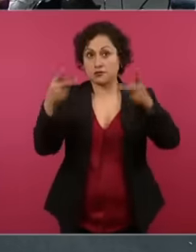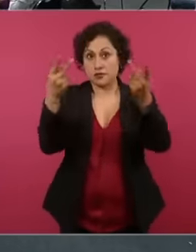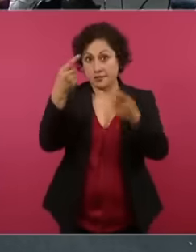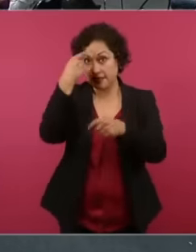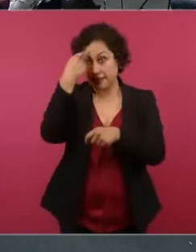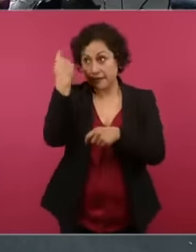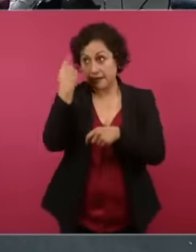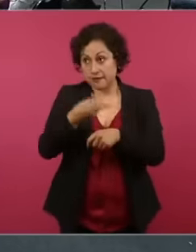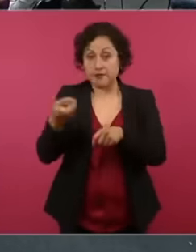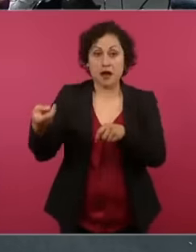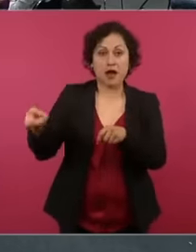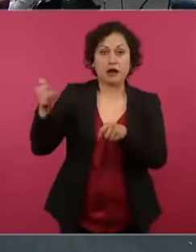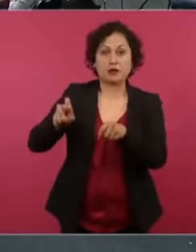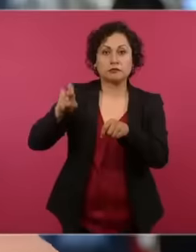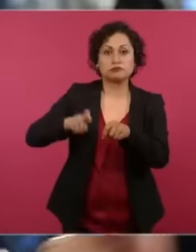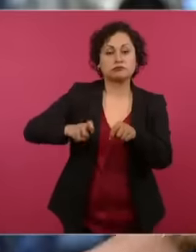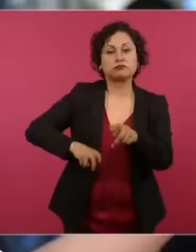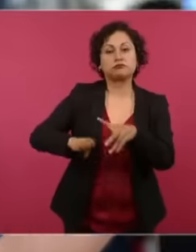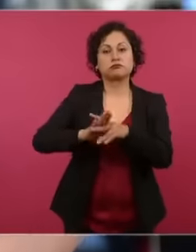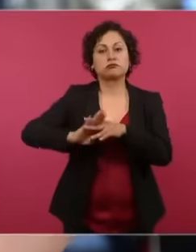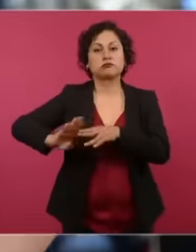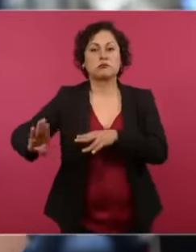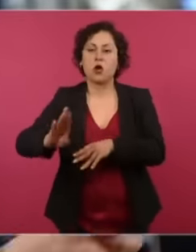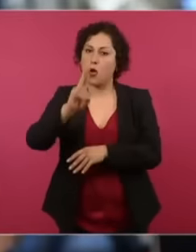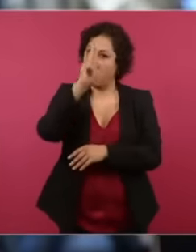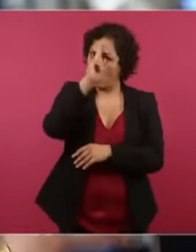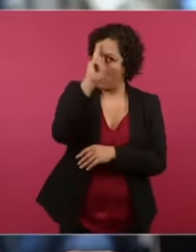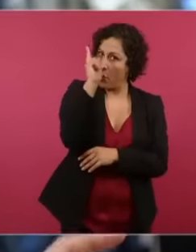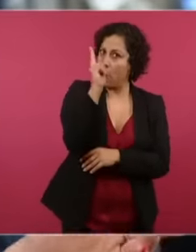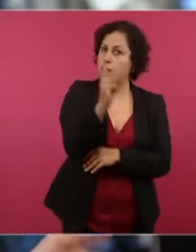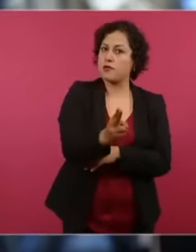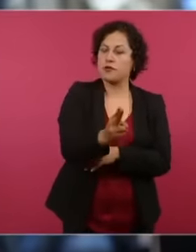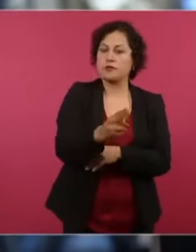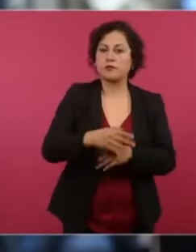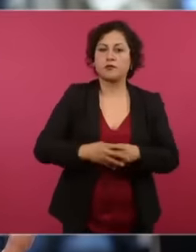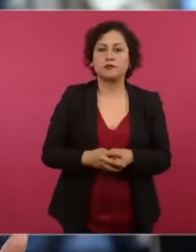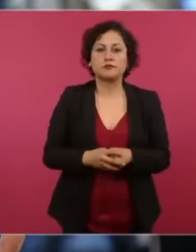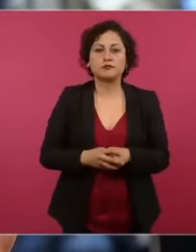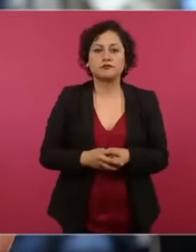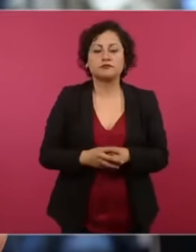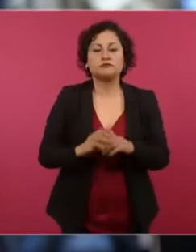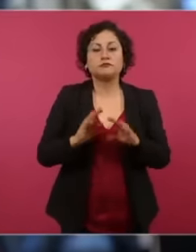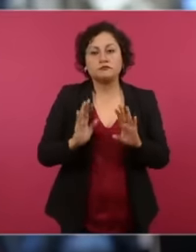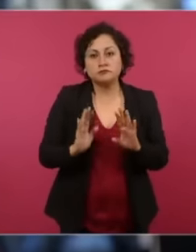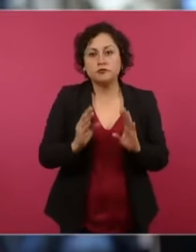undocumented people who were precisely seeking to cross Mexico, many of the former